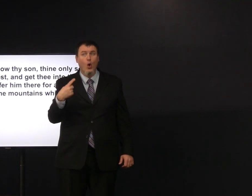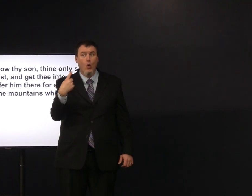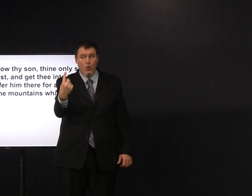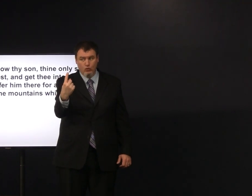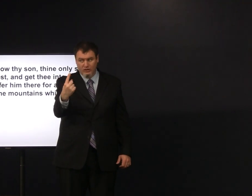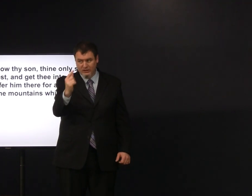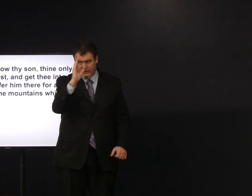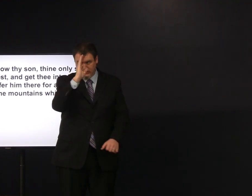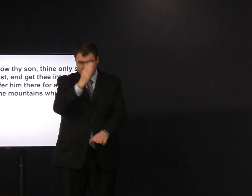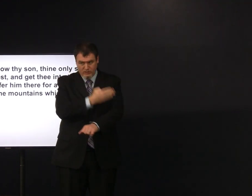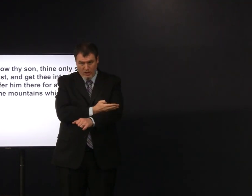your only son